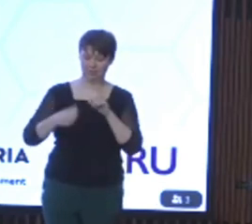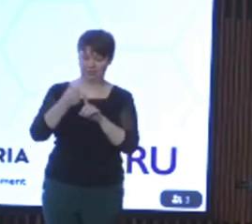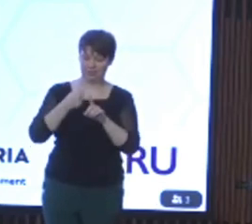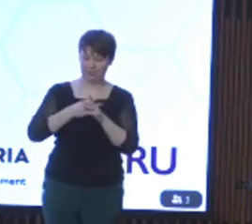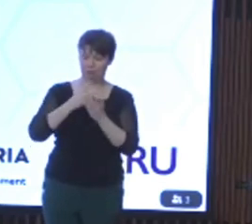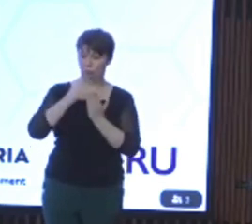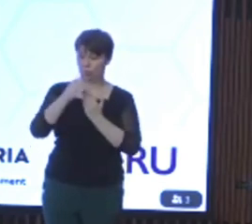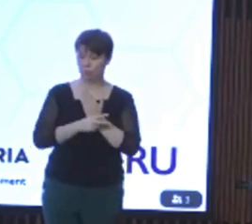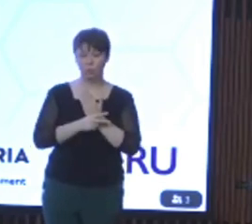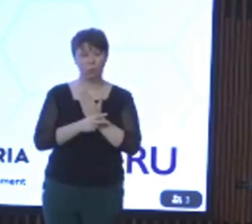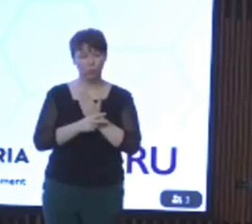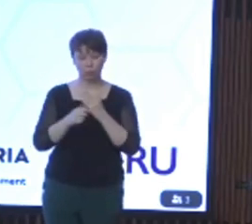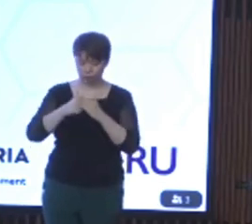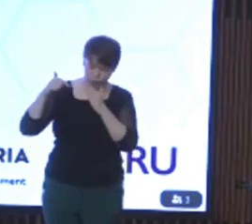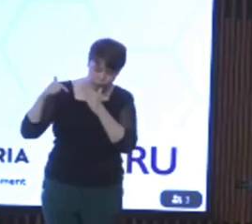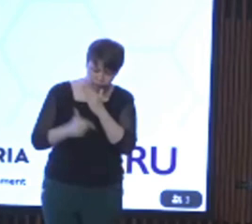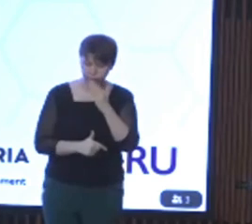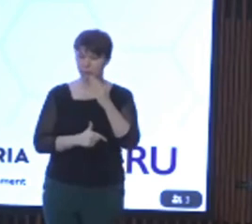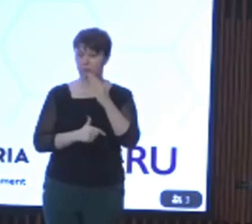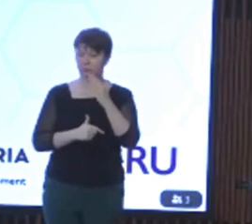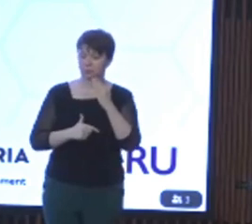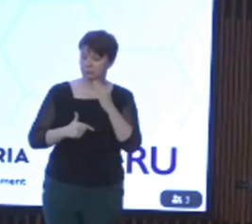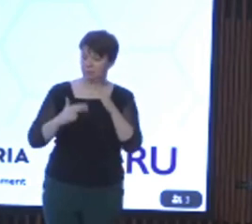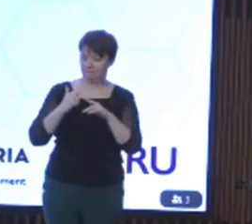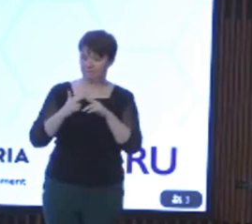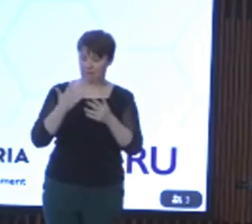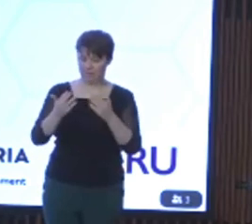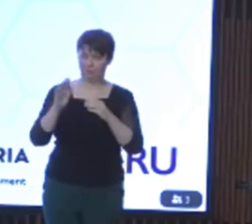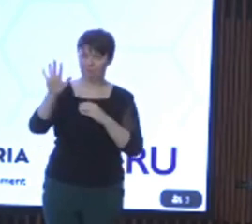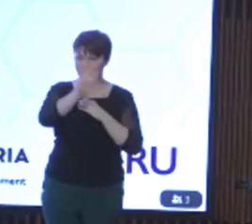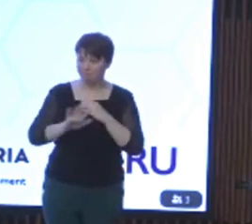program among all the states and territories in Australia. Minister Shorten recently said